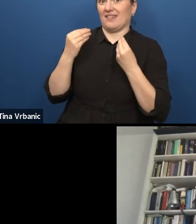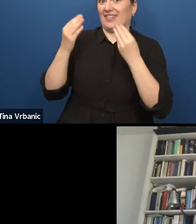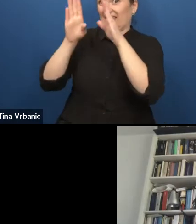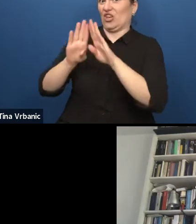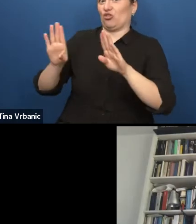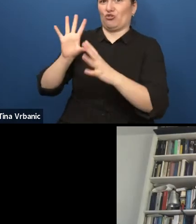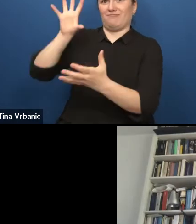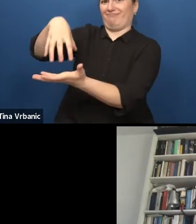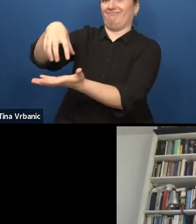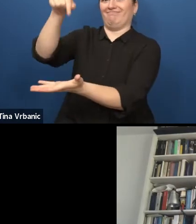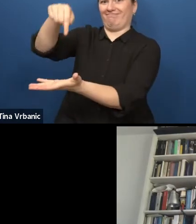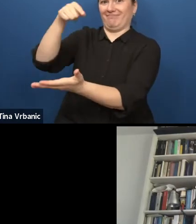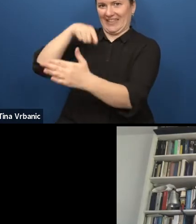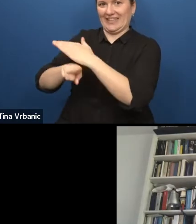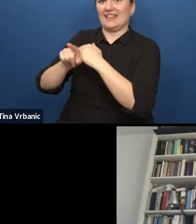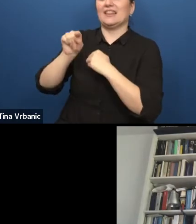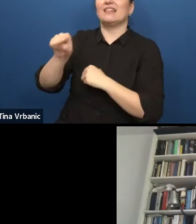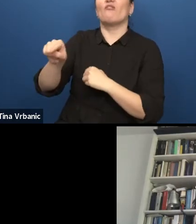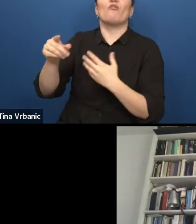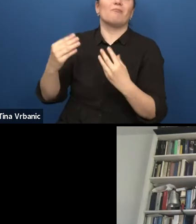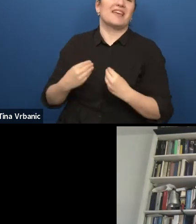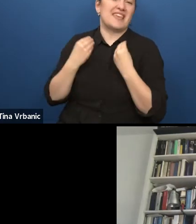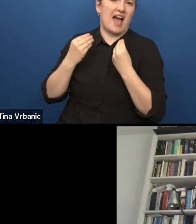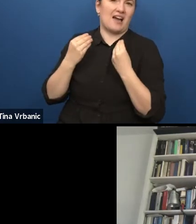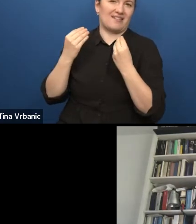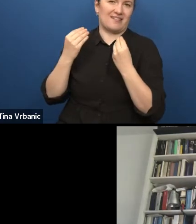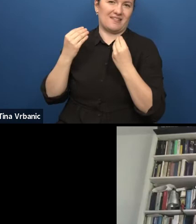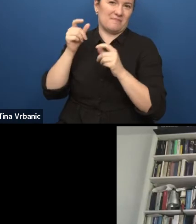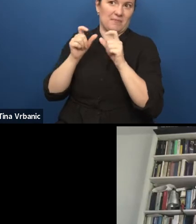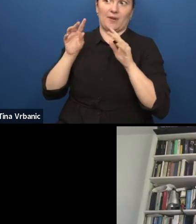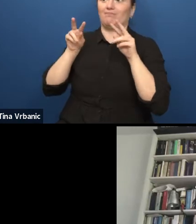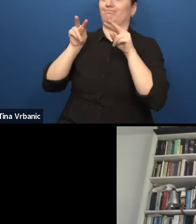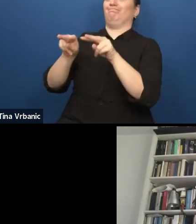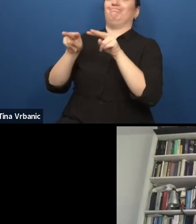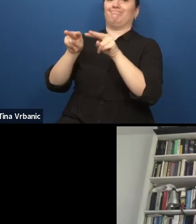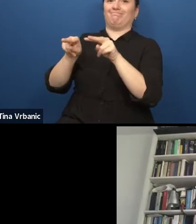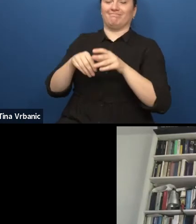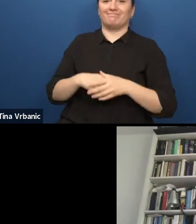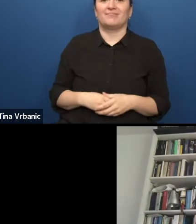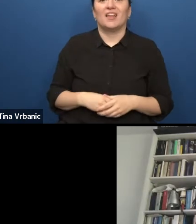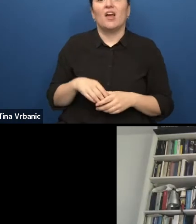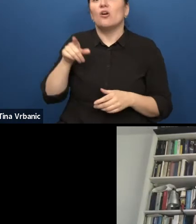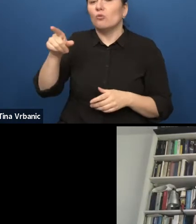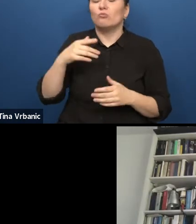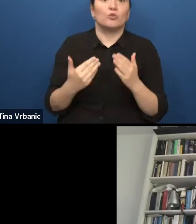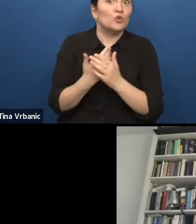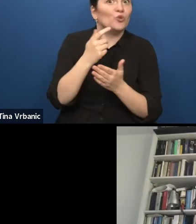As dramaturge, Paulien has a strong focus on new writing, coaching of playwrights